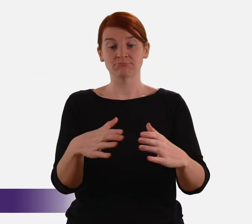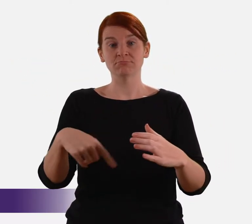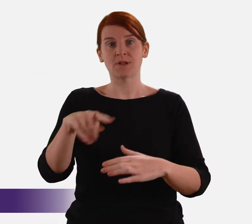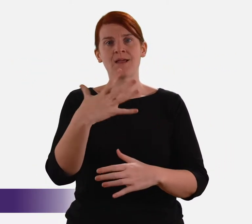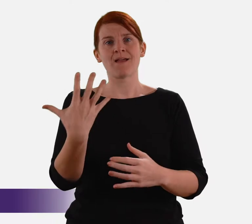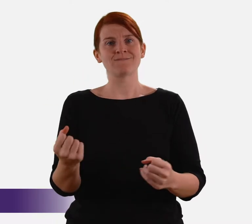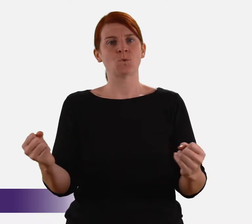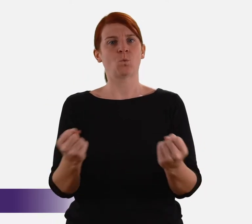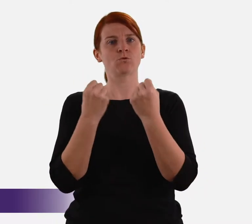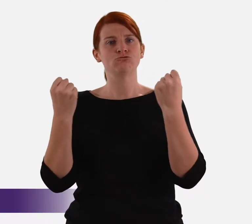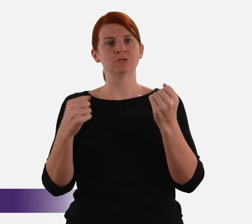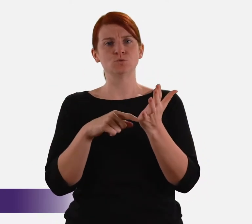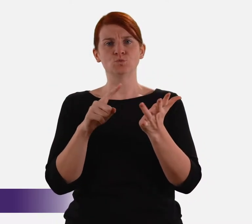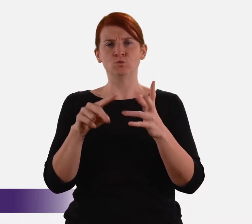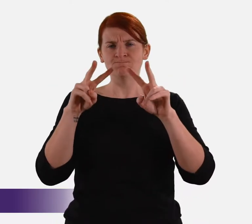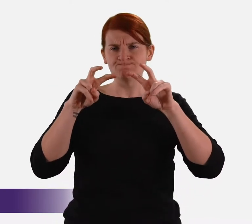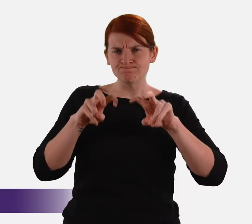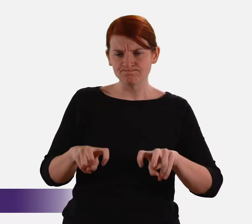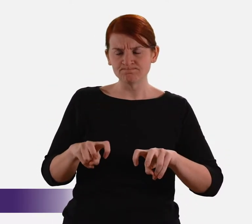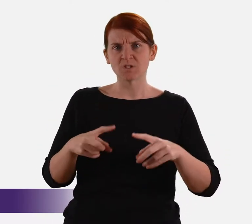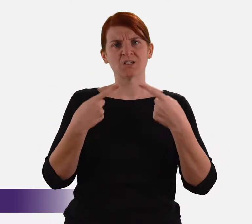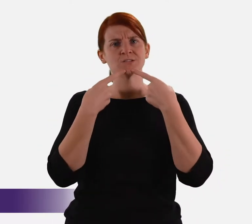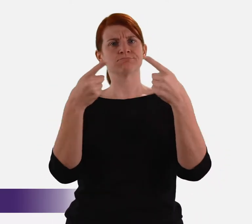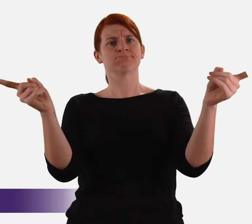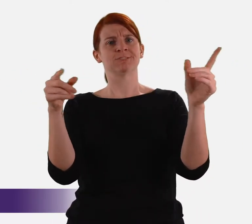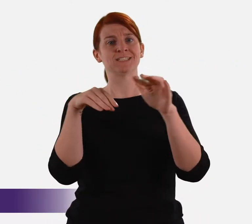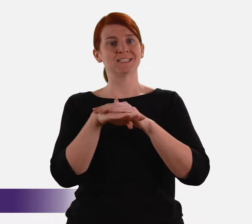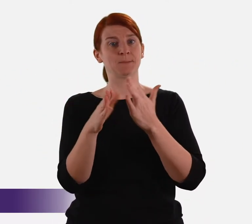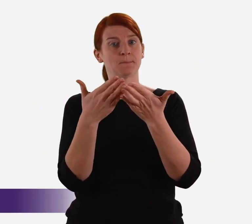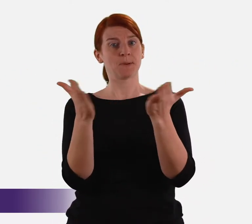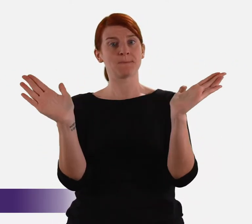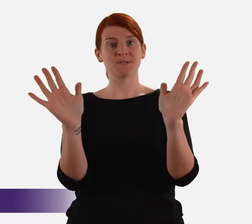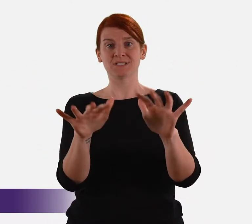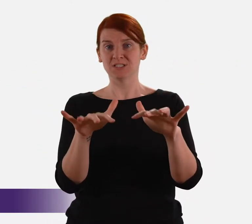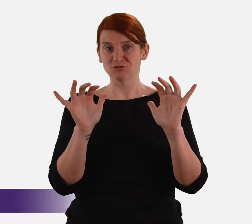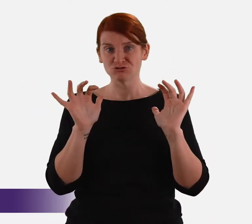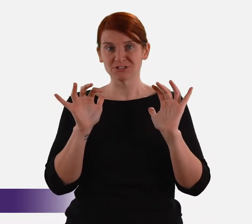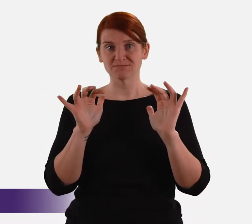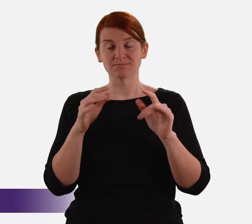Commission has the authority to investigate and expose in public hearings